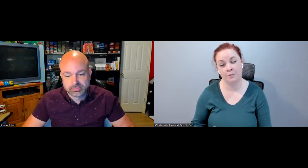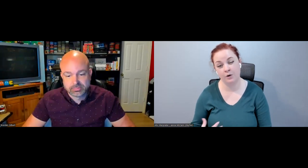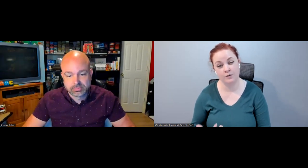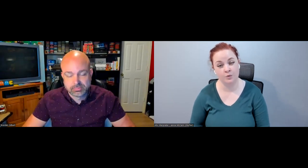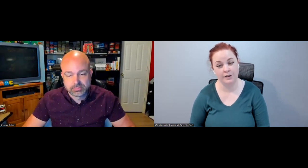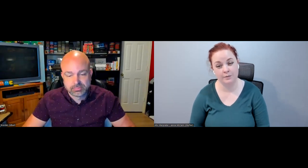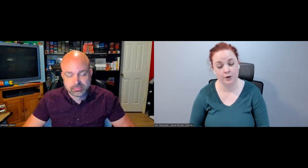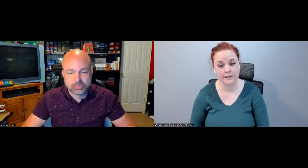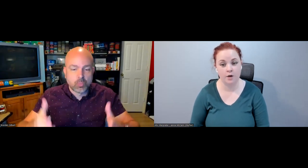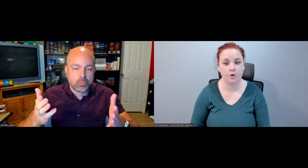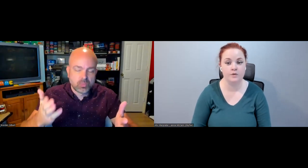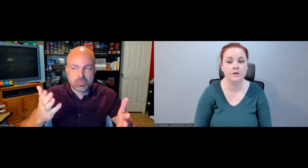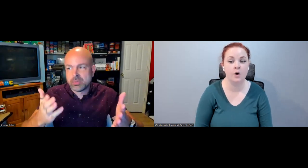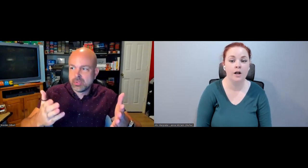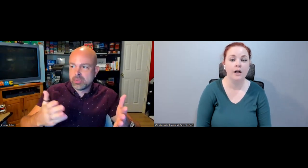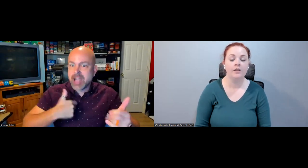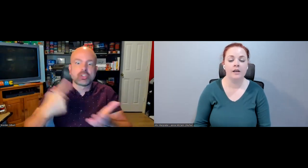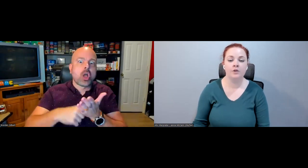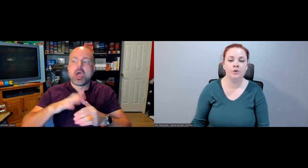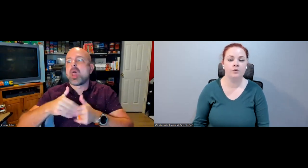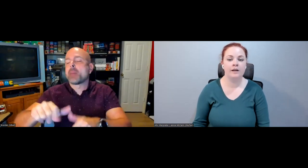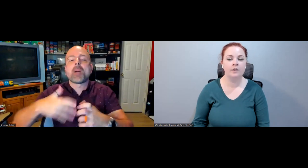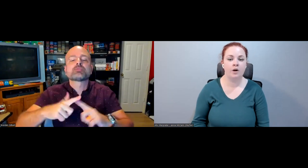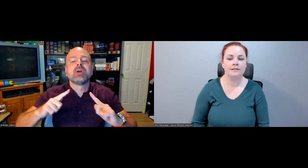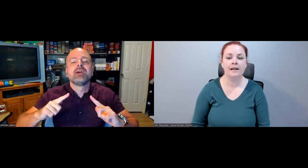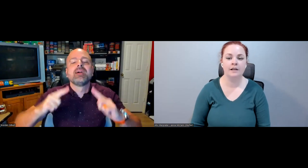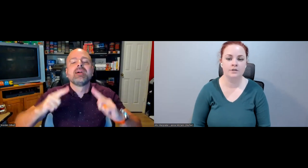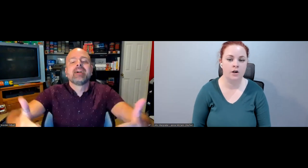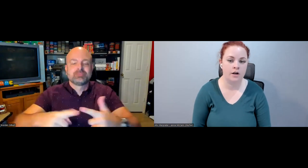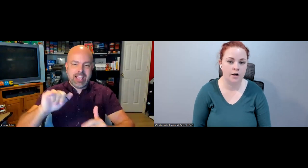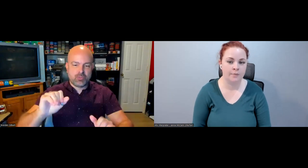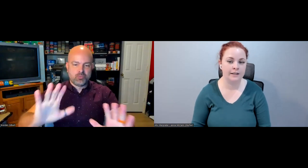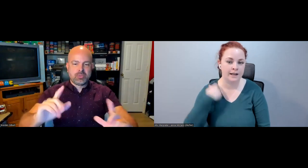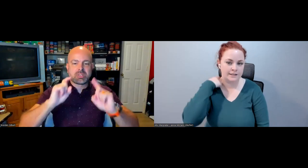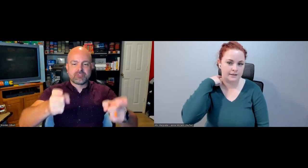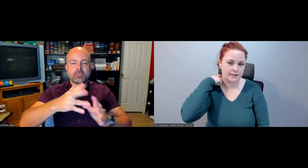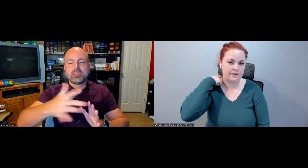the microphones are really pretty terrible, so thinking through the product -- and I can talk on and on, but I'd like to